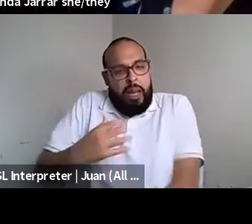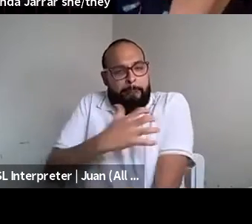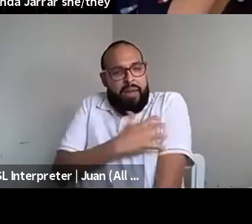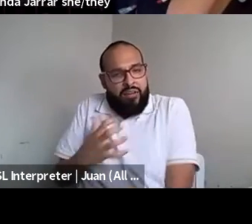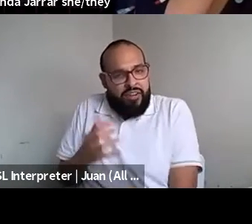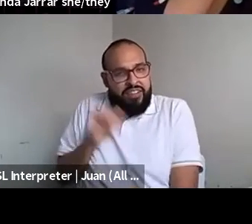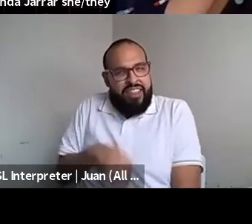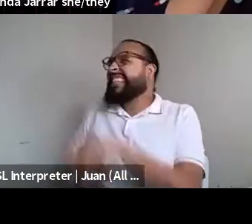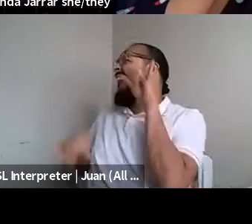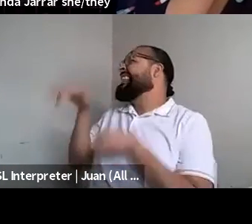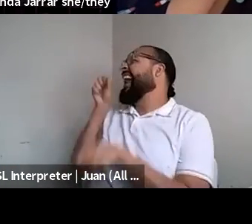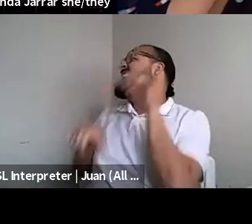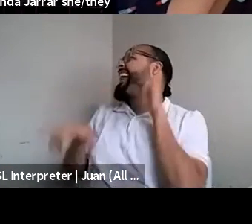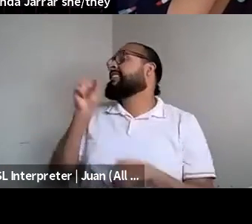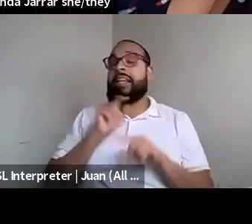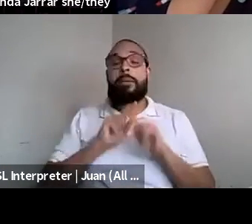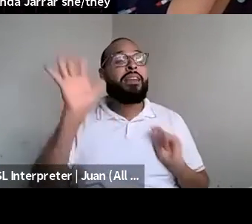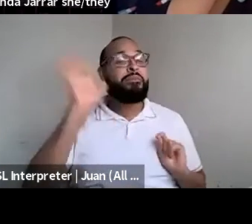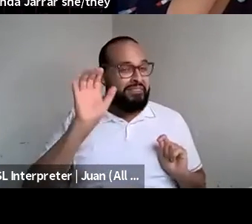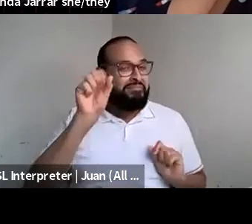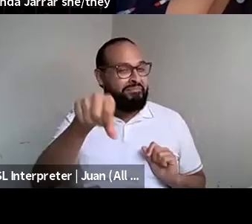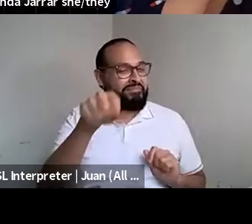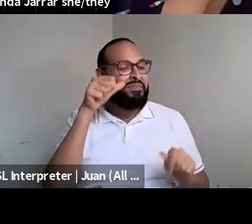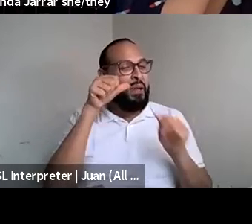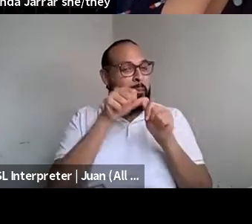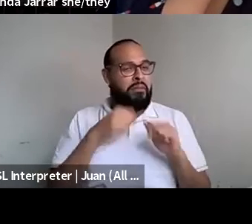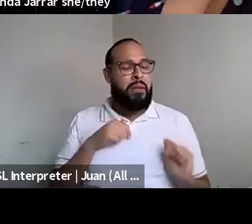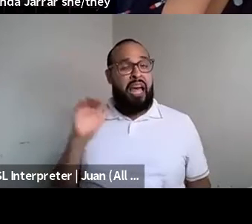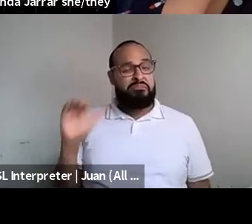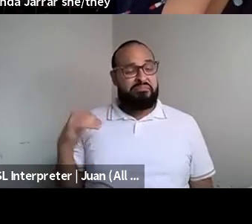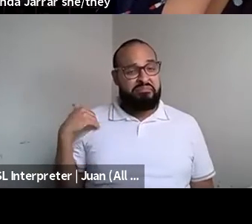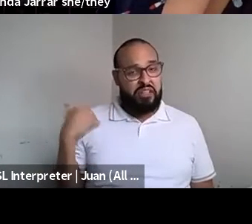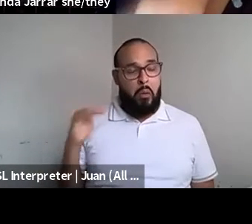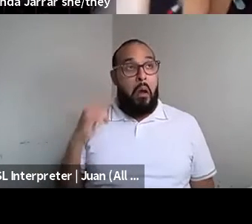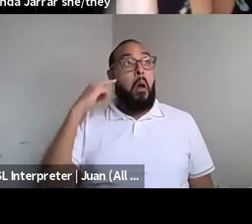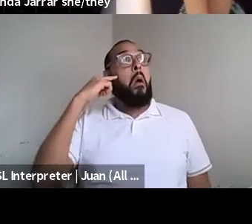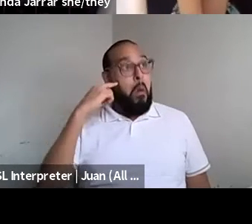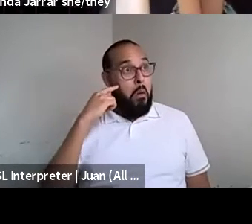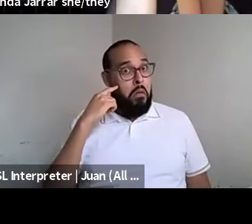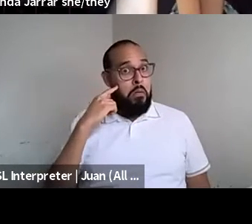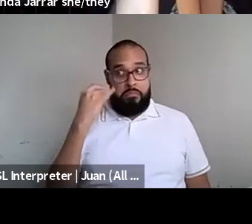Brontez Purnell: But there was a point when I was a child, where I thought if I ever lost my virginity.